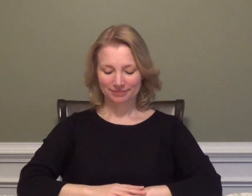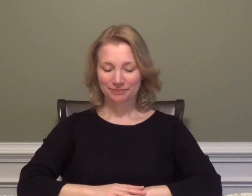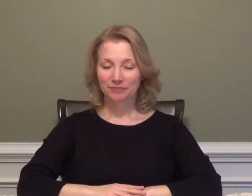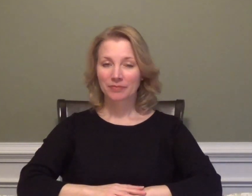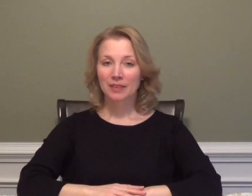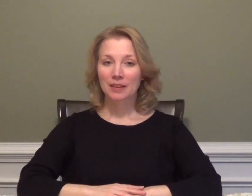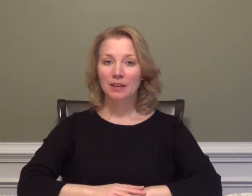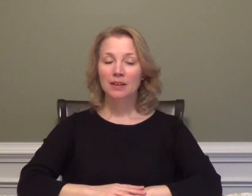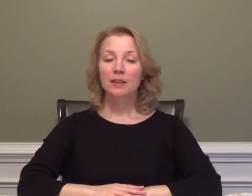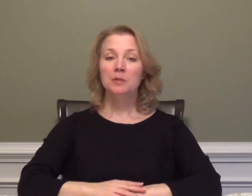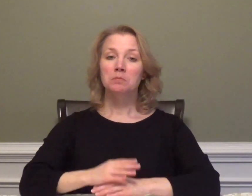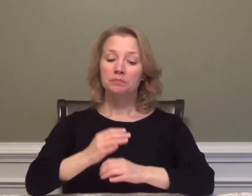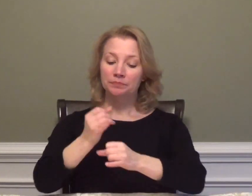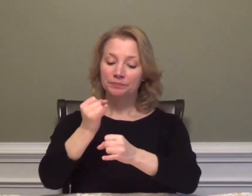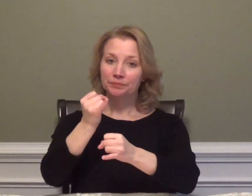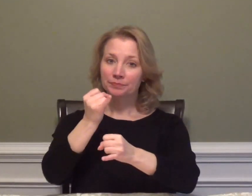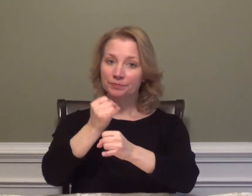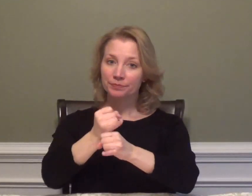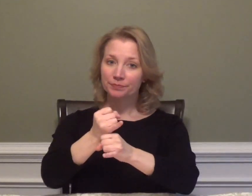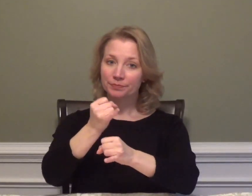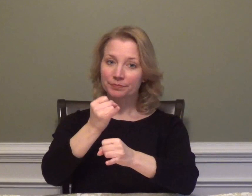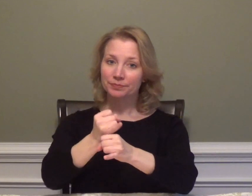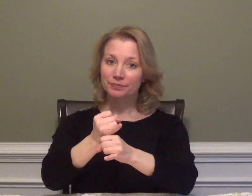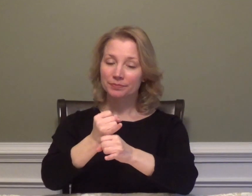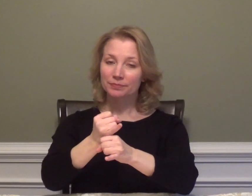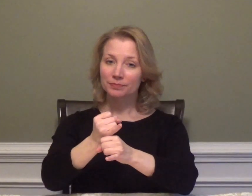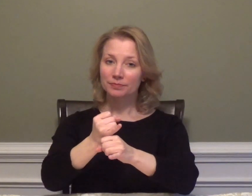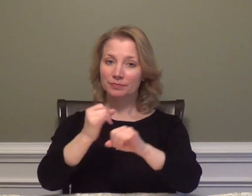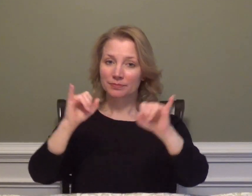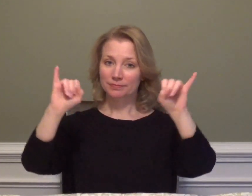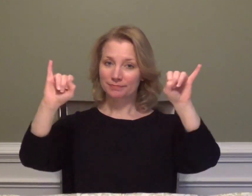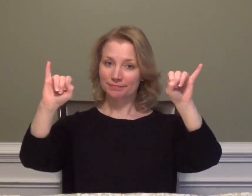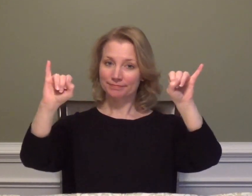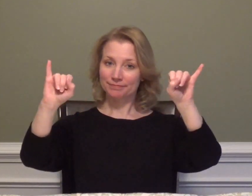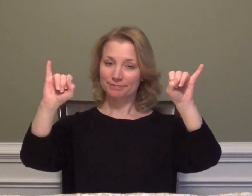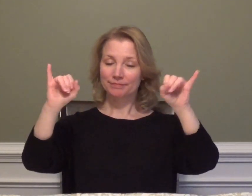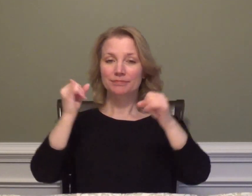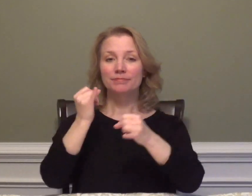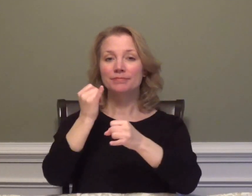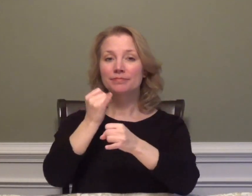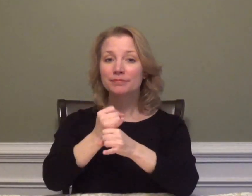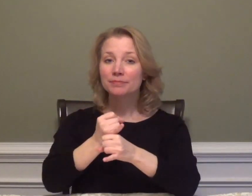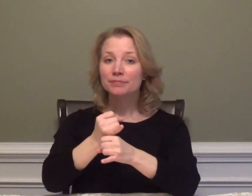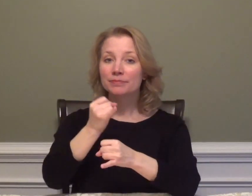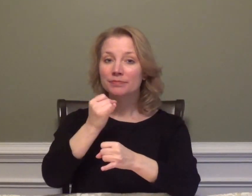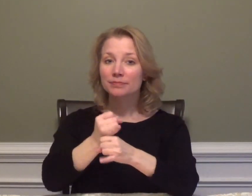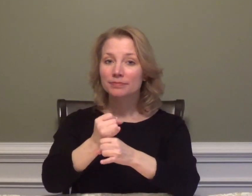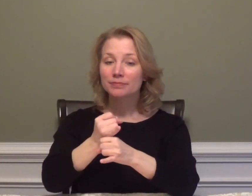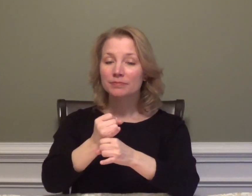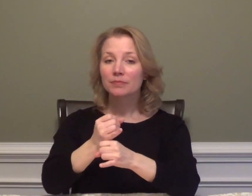SCHOOL FOR THE DEAF / INSTITUTE / INSTITUTION / RESIDENTIAL SCHOOL